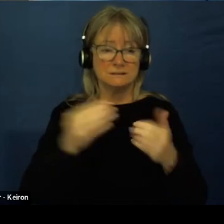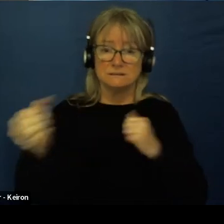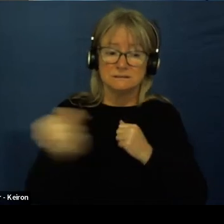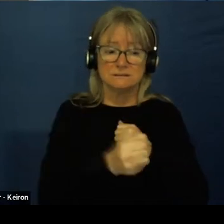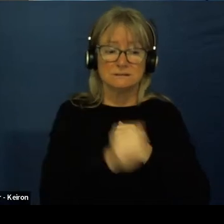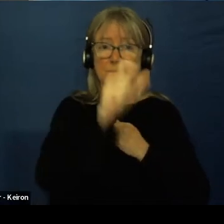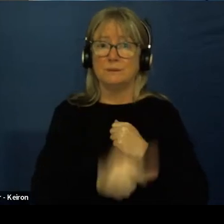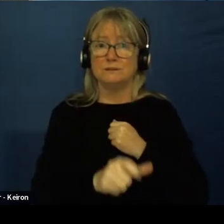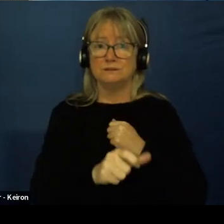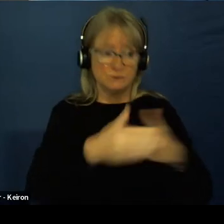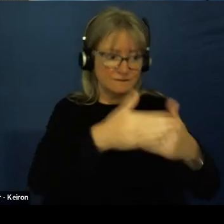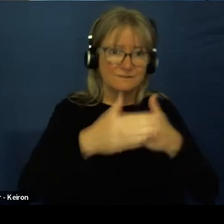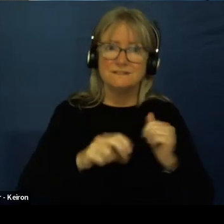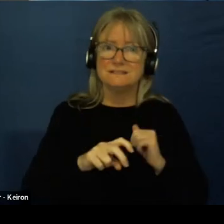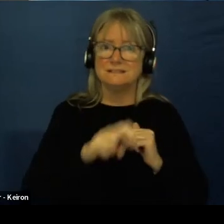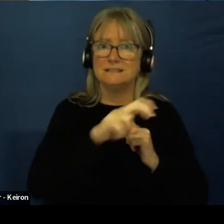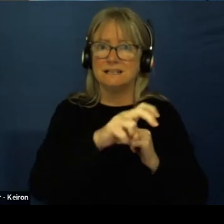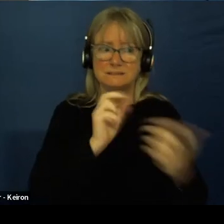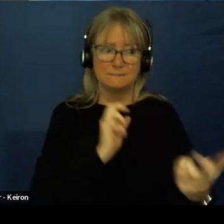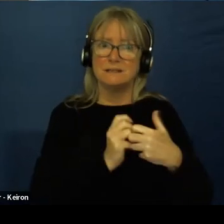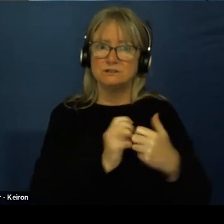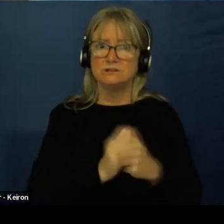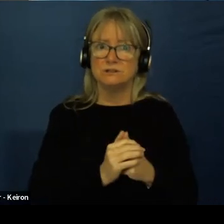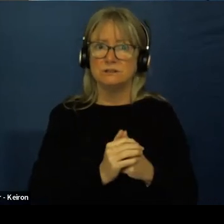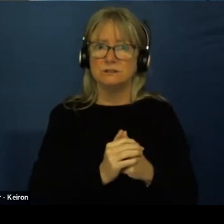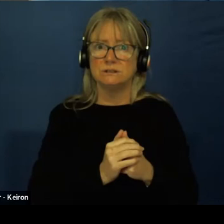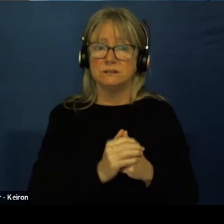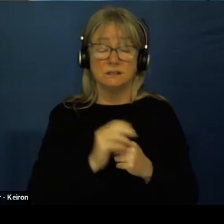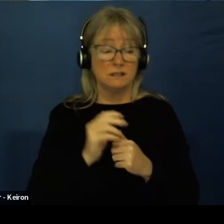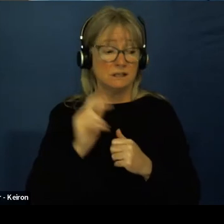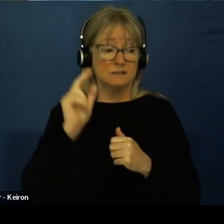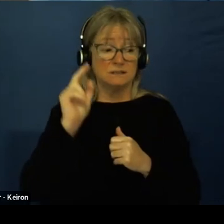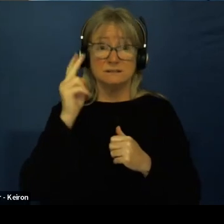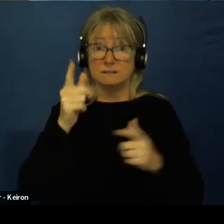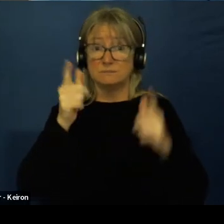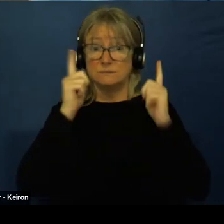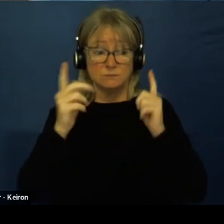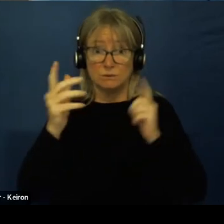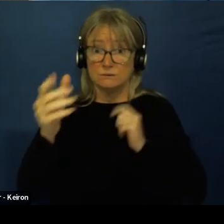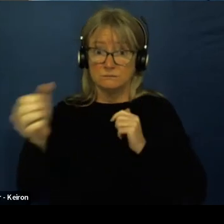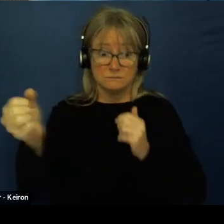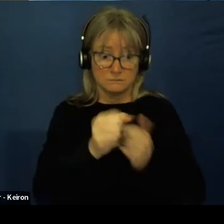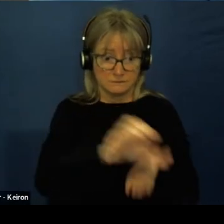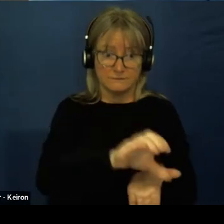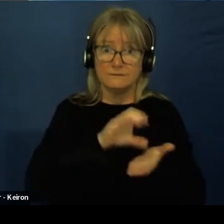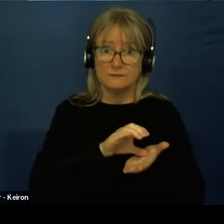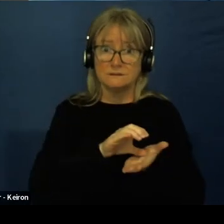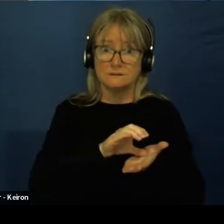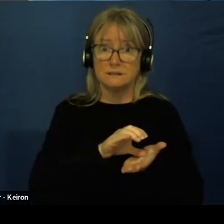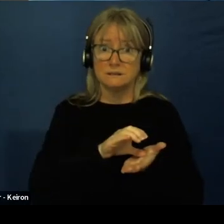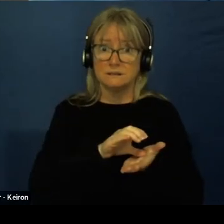She got funding, she didn't know a lot about the funding, but she was amazing with the funding.